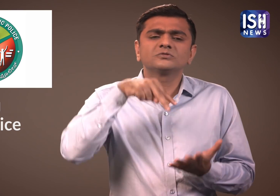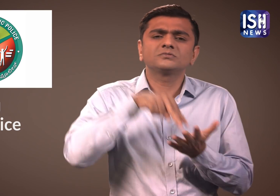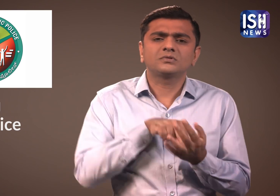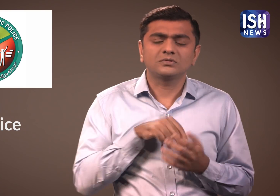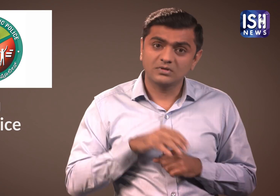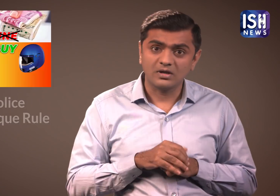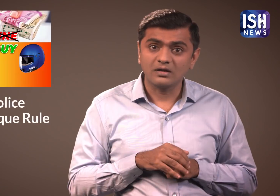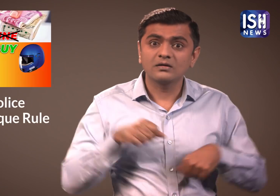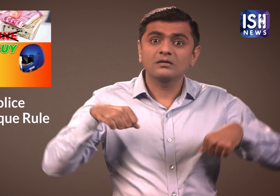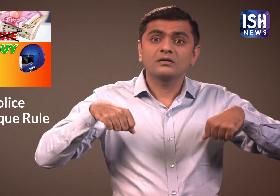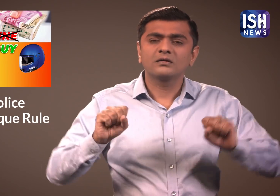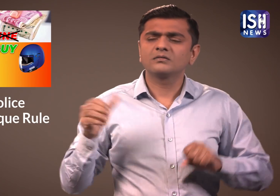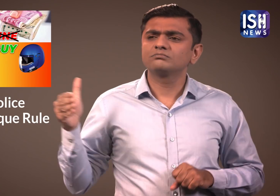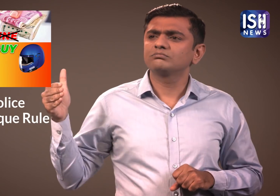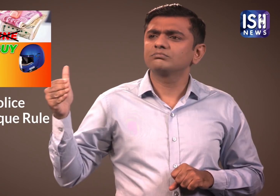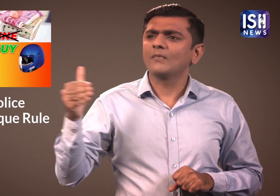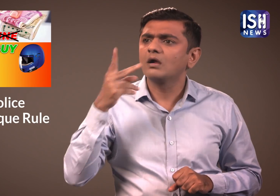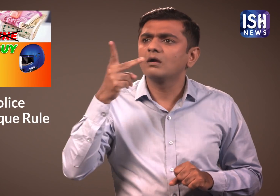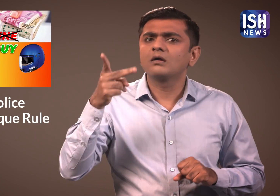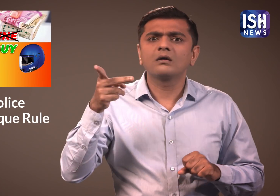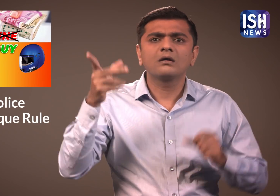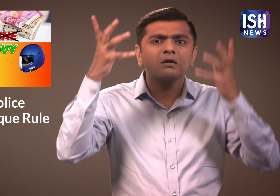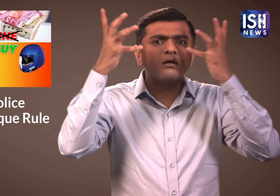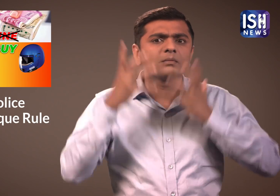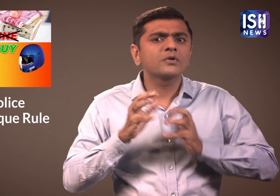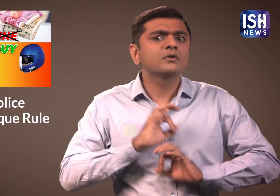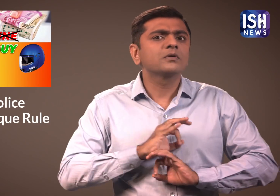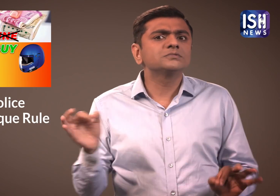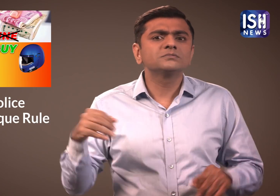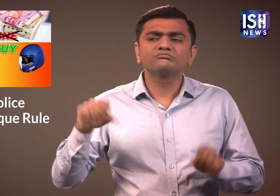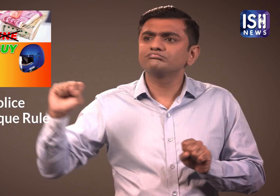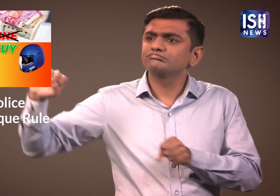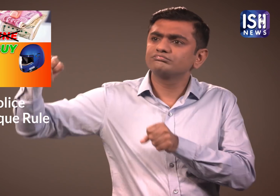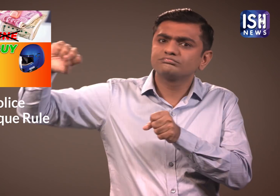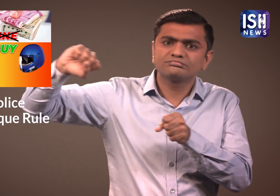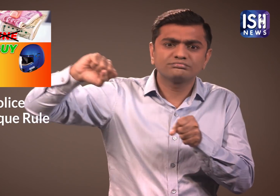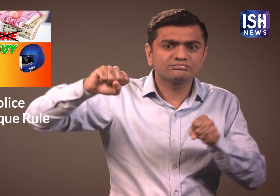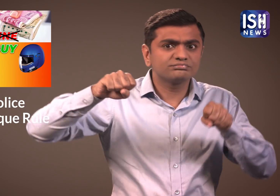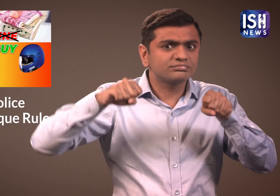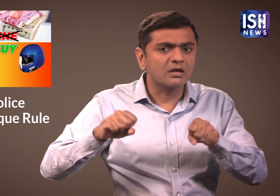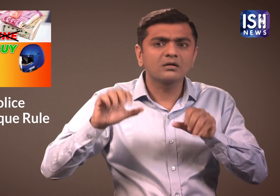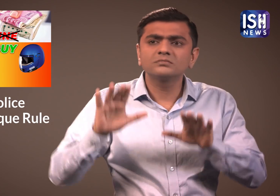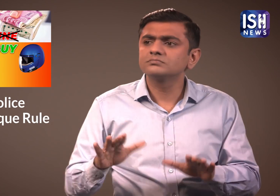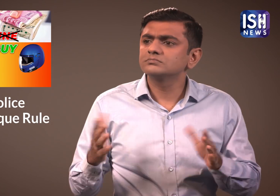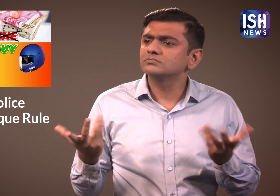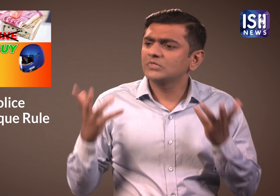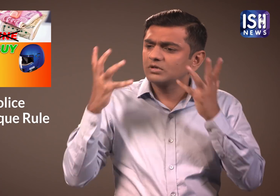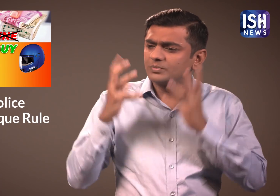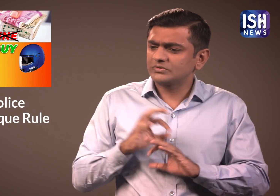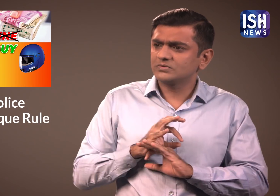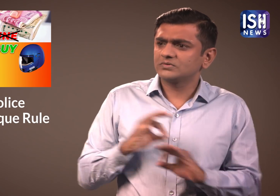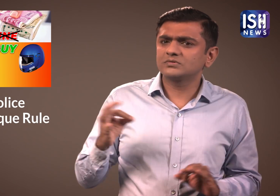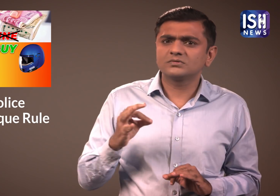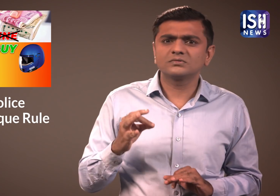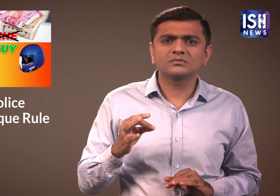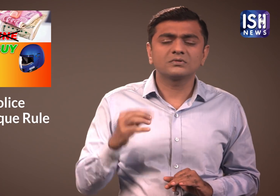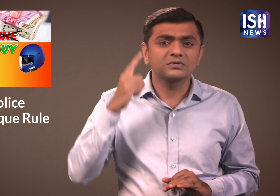When they see a person riding a two-wheeler without a helmet